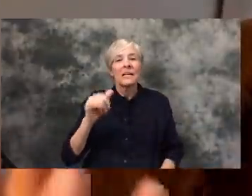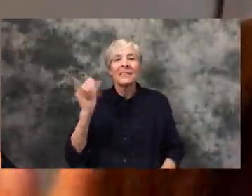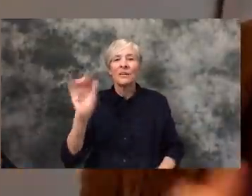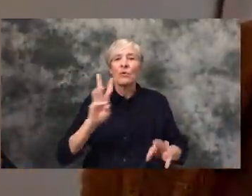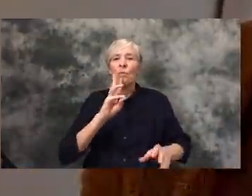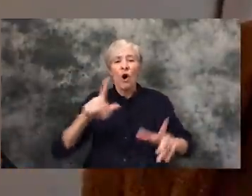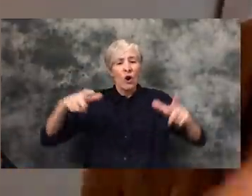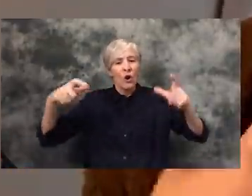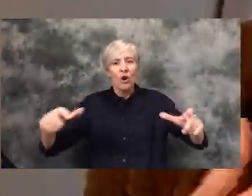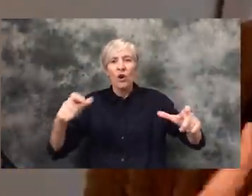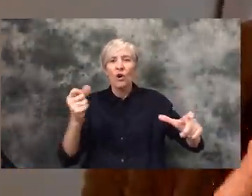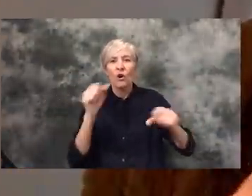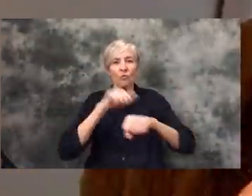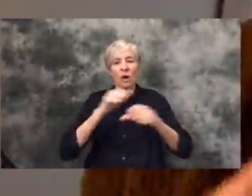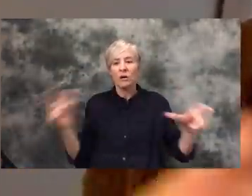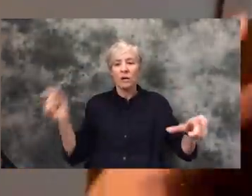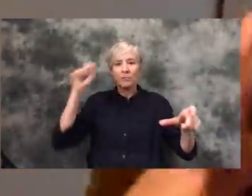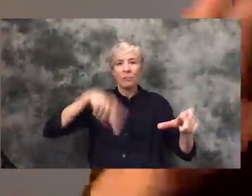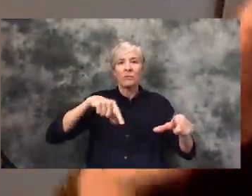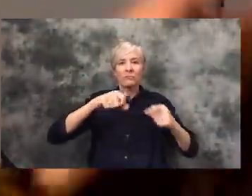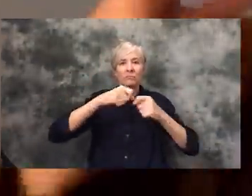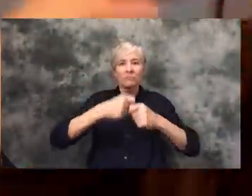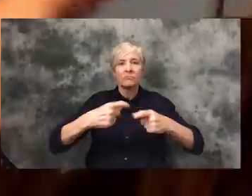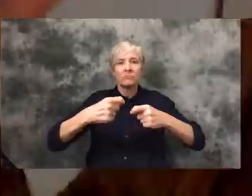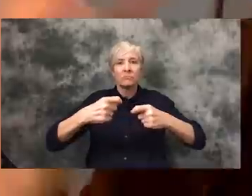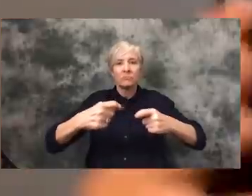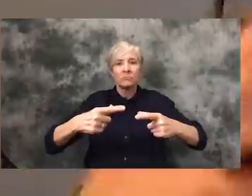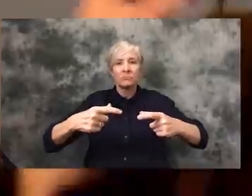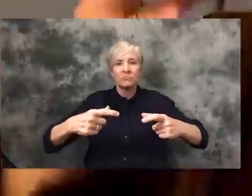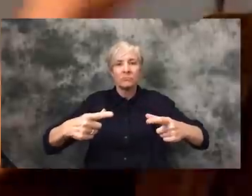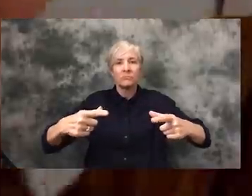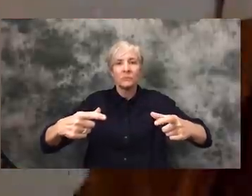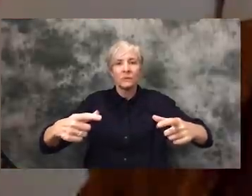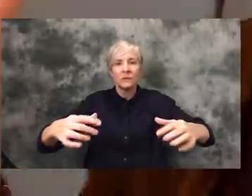death or one incident but instead this ripple effect of all these people